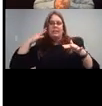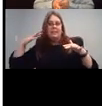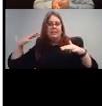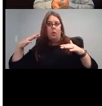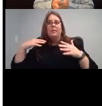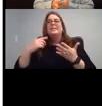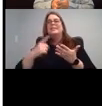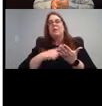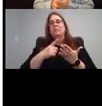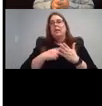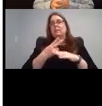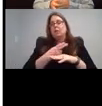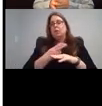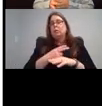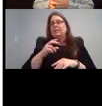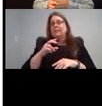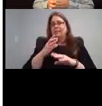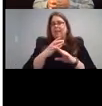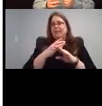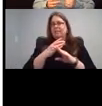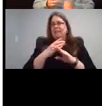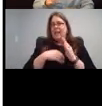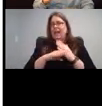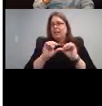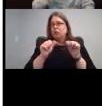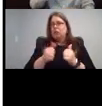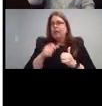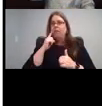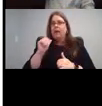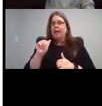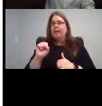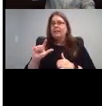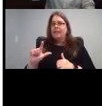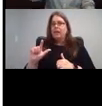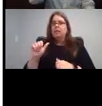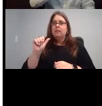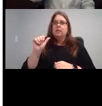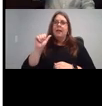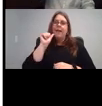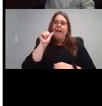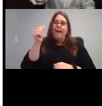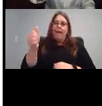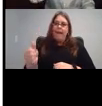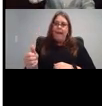So, alphabet for example, the long vowels are A,